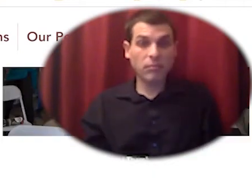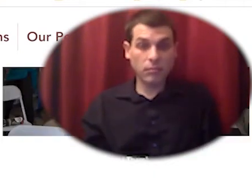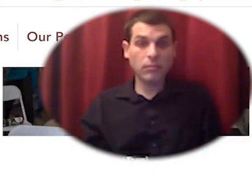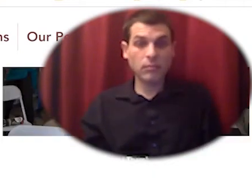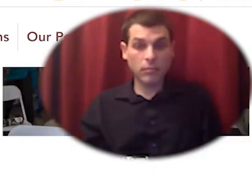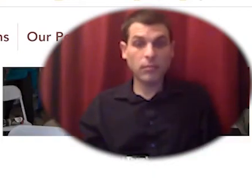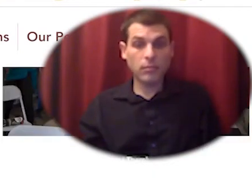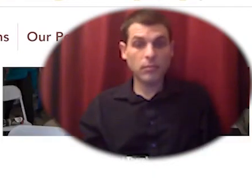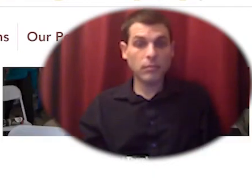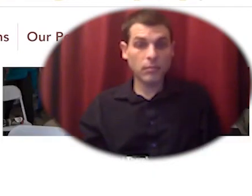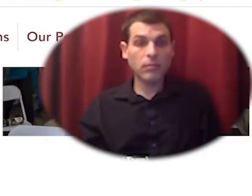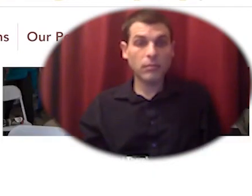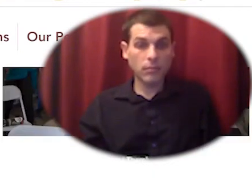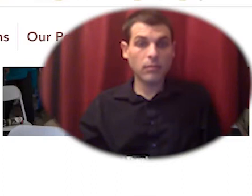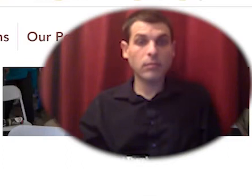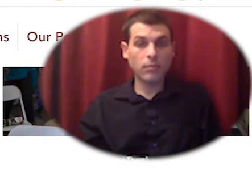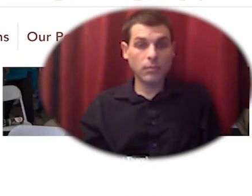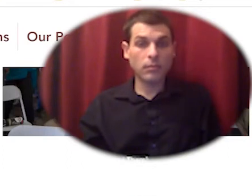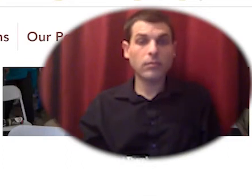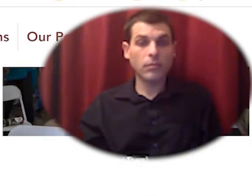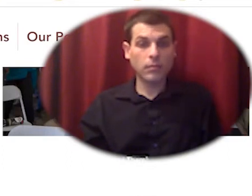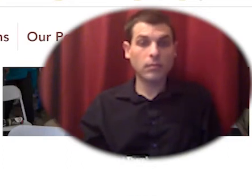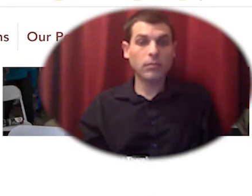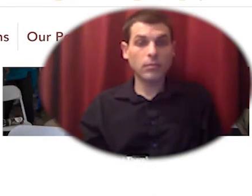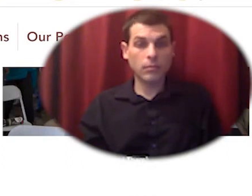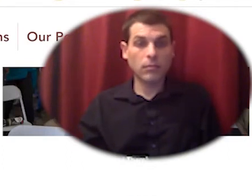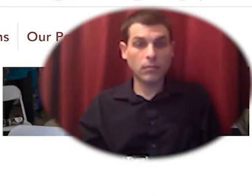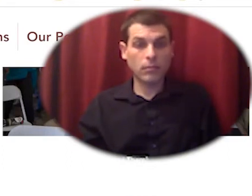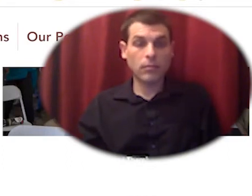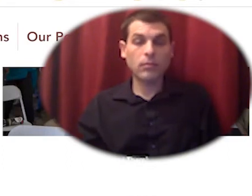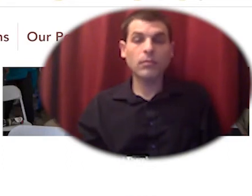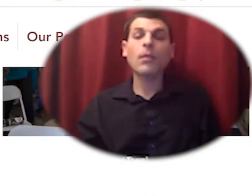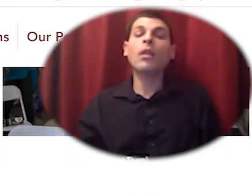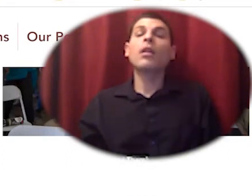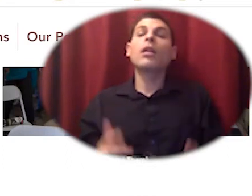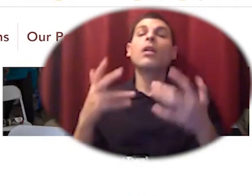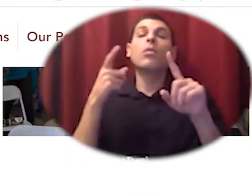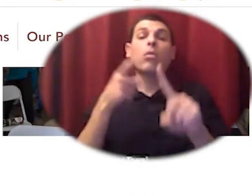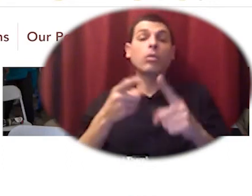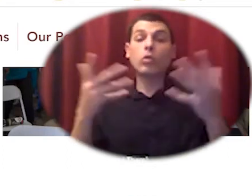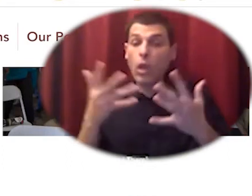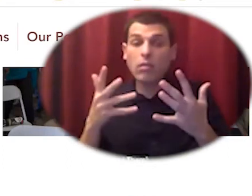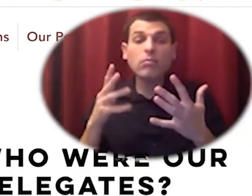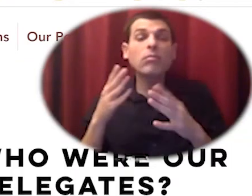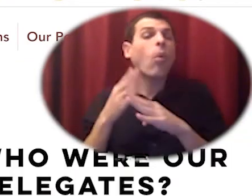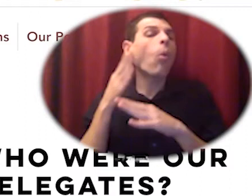and it was meant to bring together over 180 delegates from people who